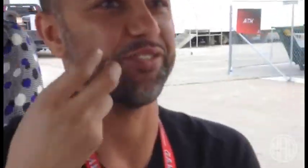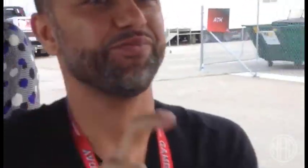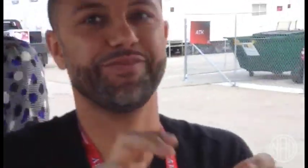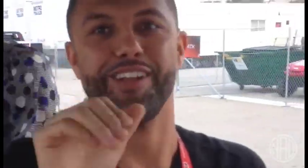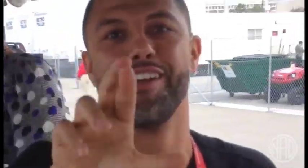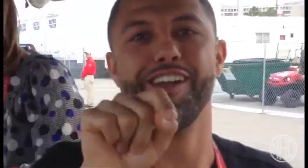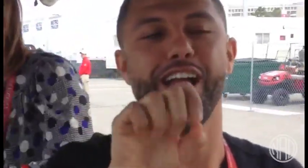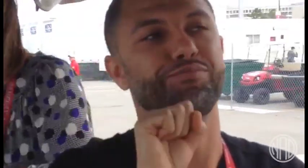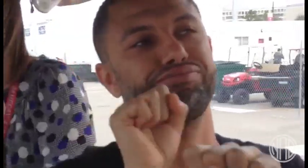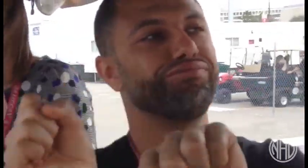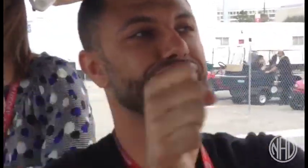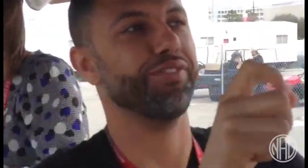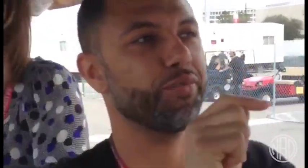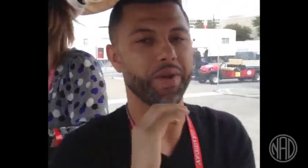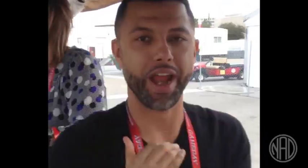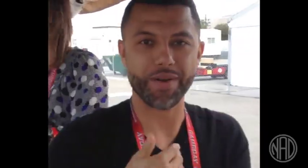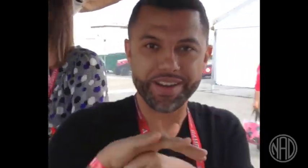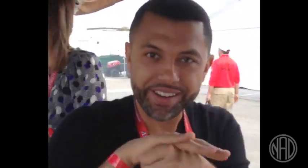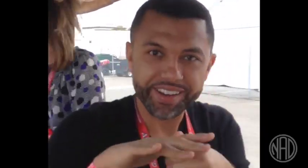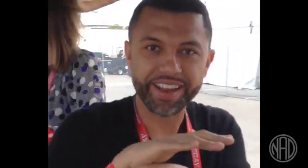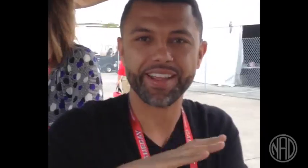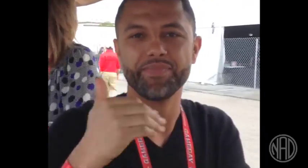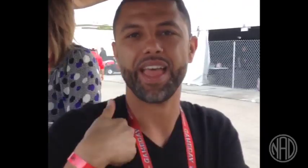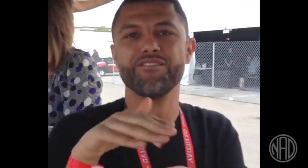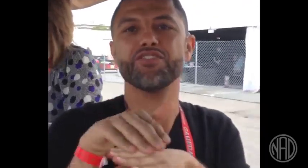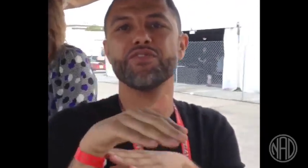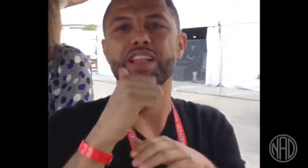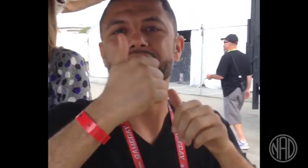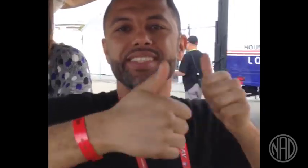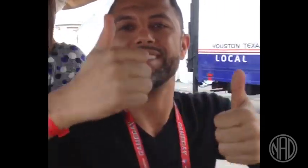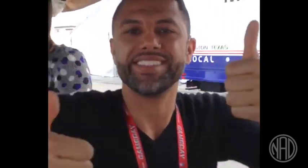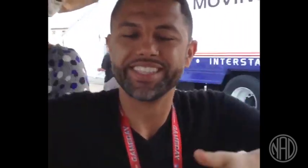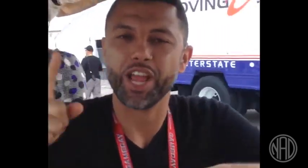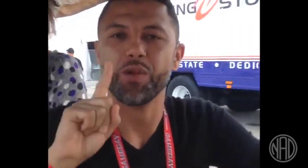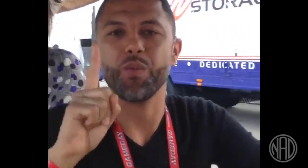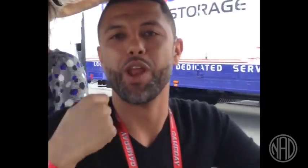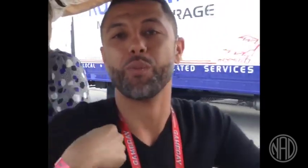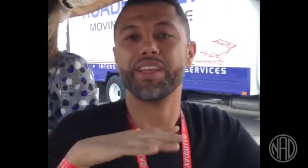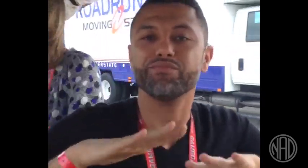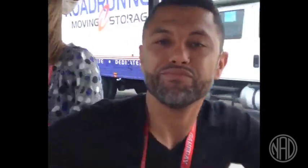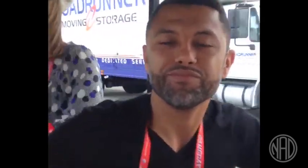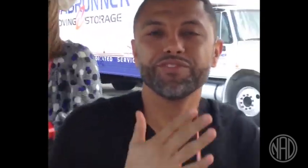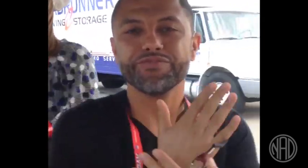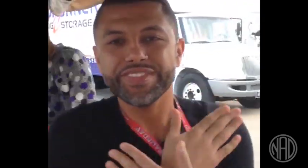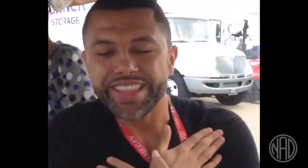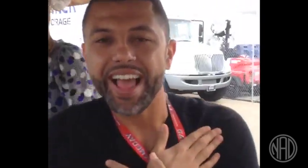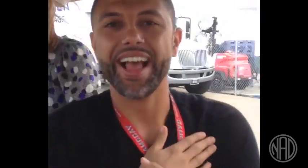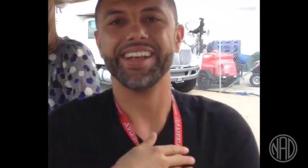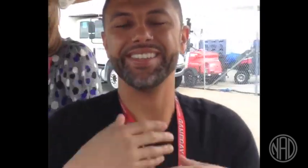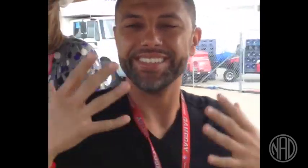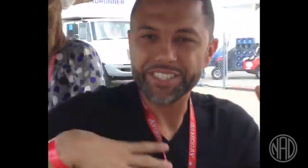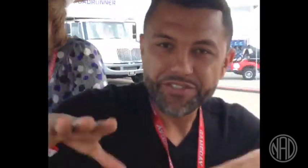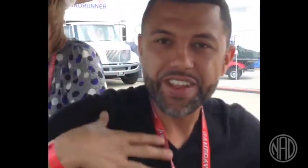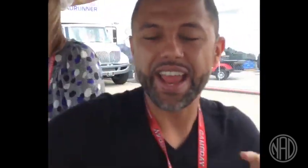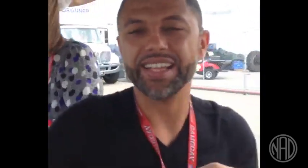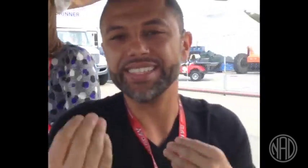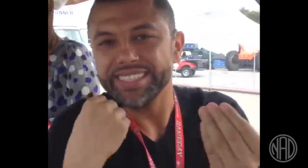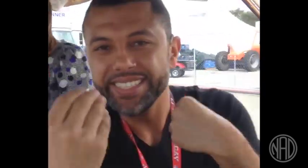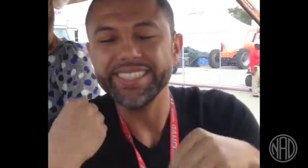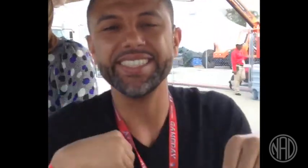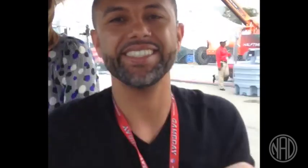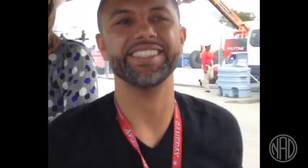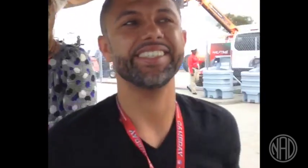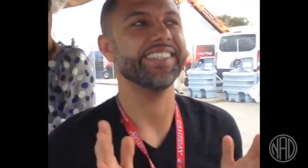I just got on a golf cart and we're heading to our trailer where we can rest, get dressed, and eat.